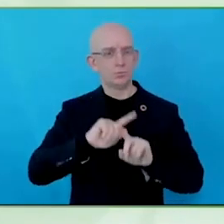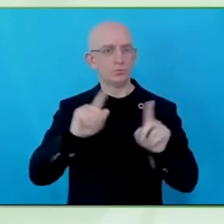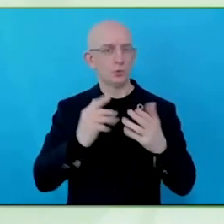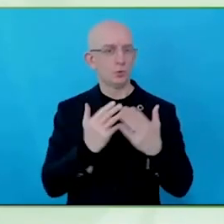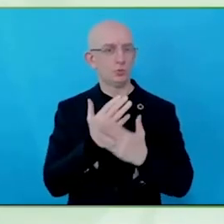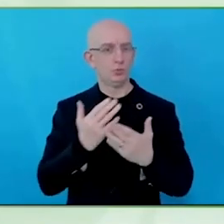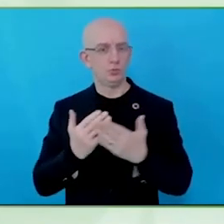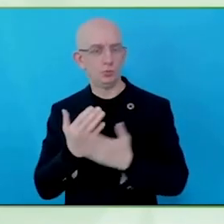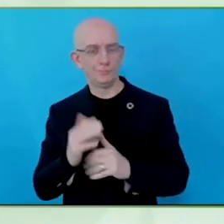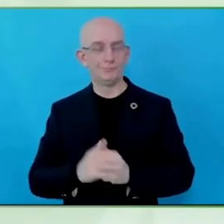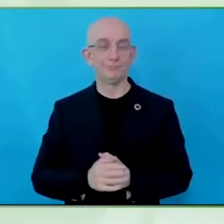talk a little bit today.